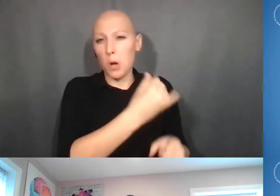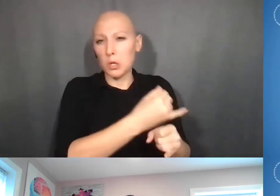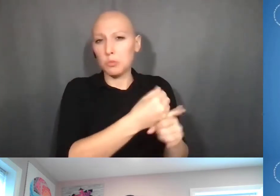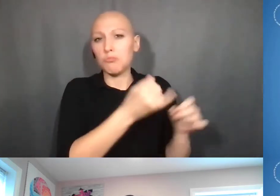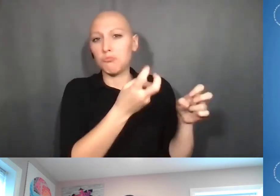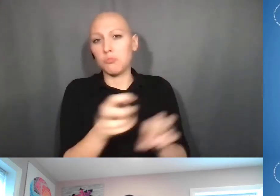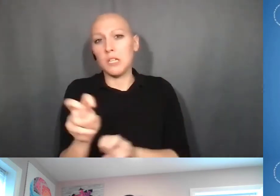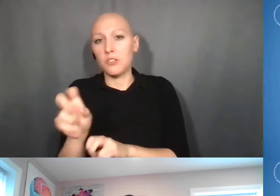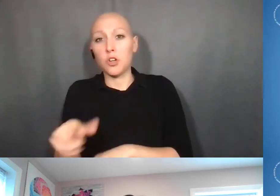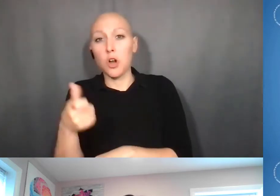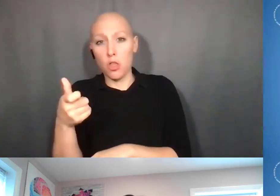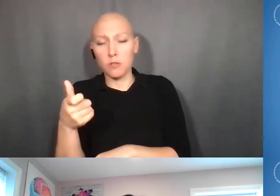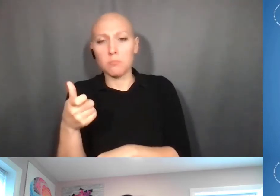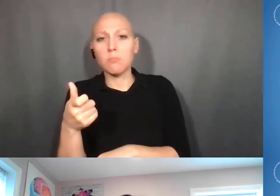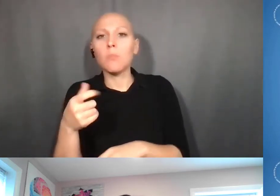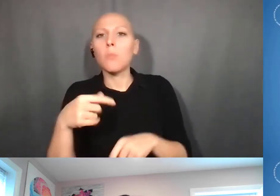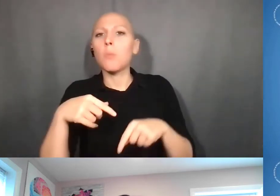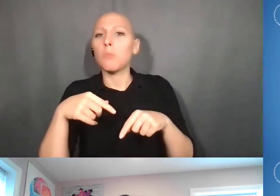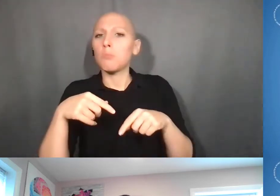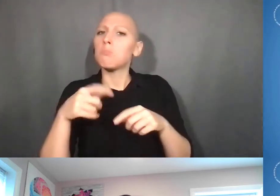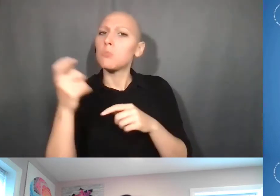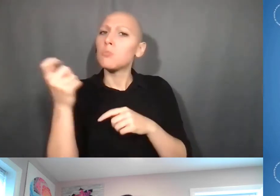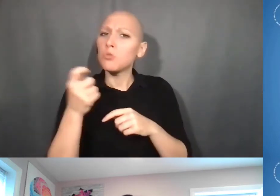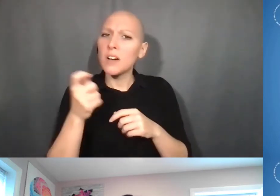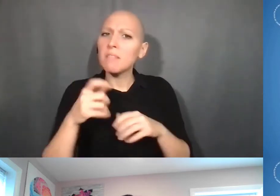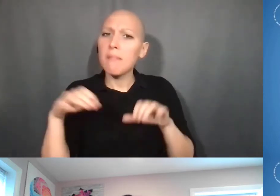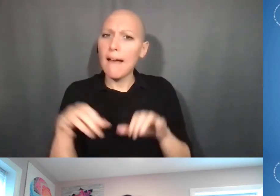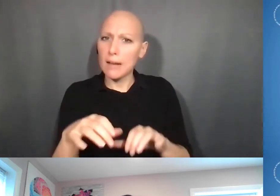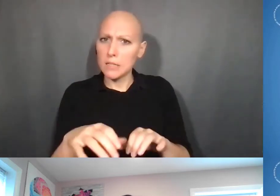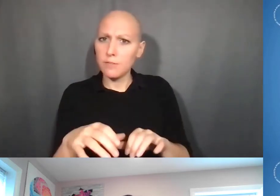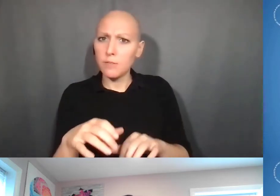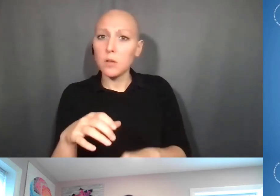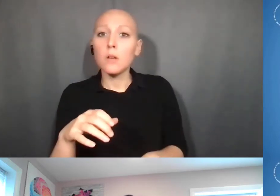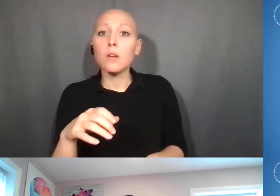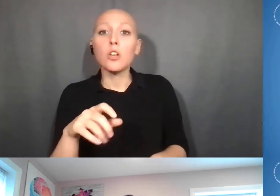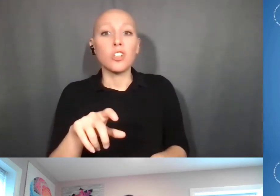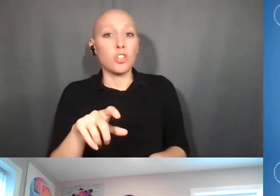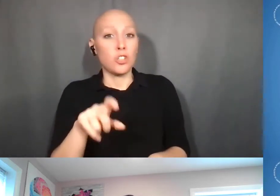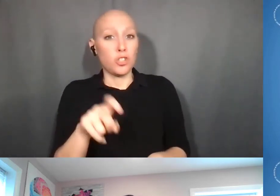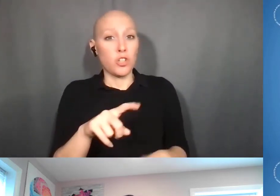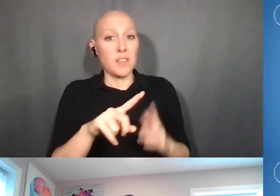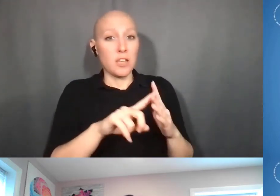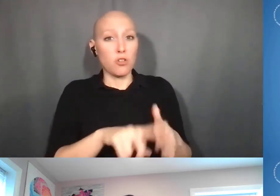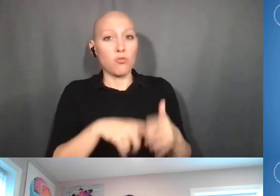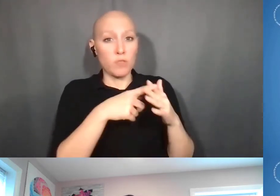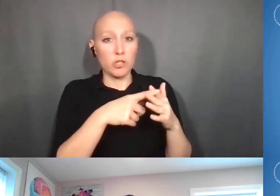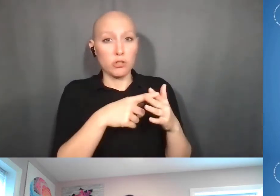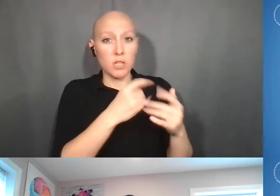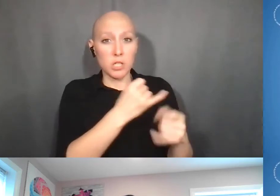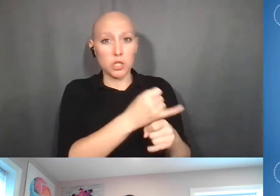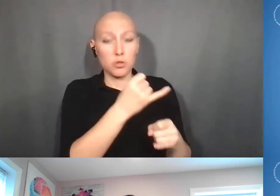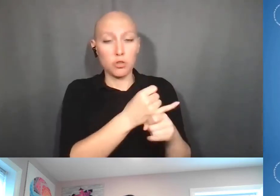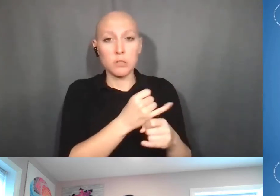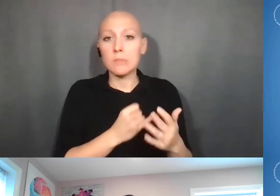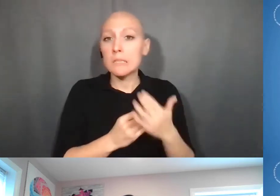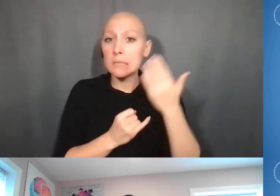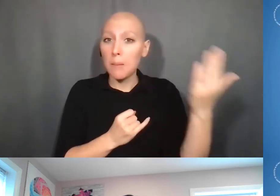while the grant is active should the original grantee institution submit a final invention statement at the same time